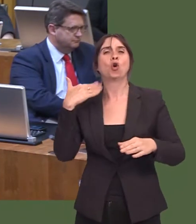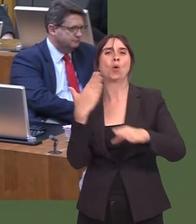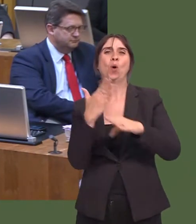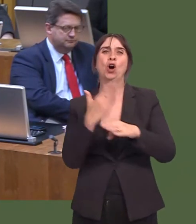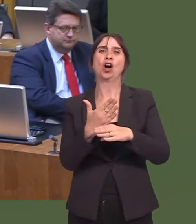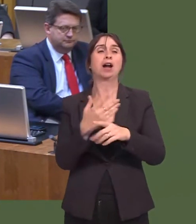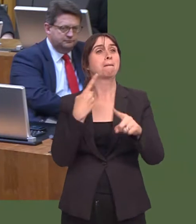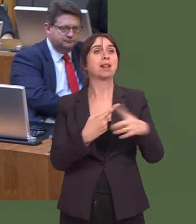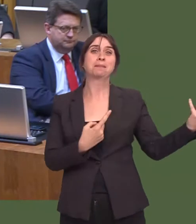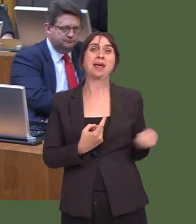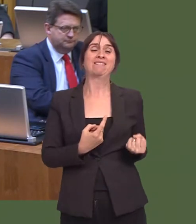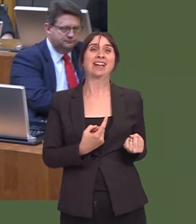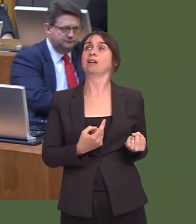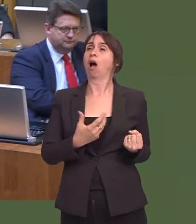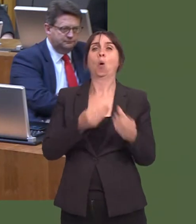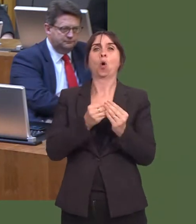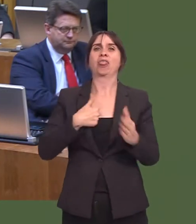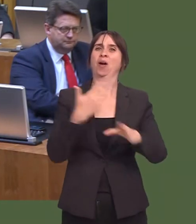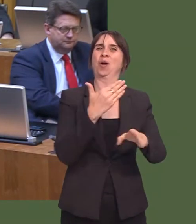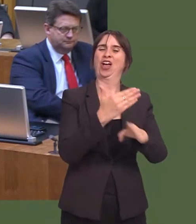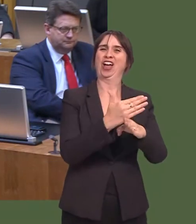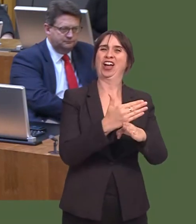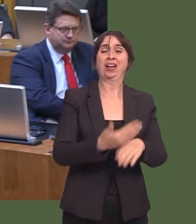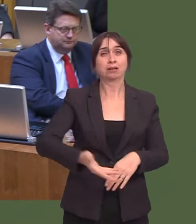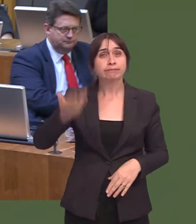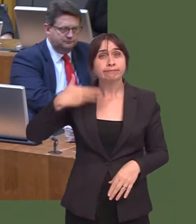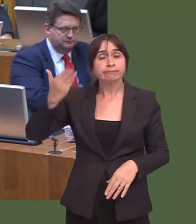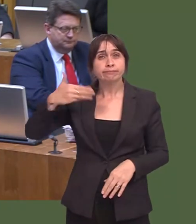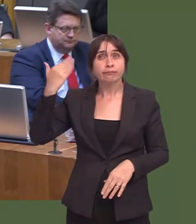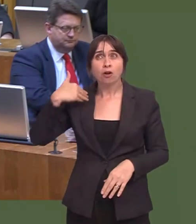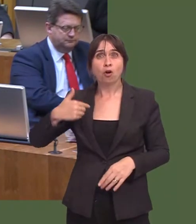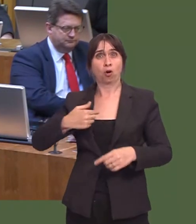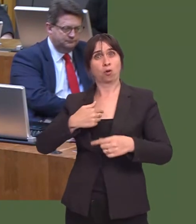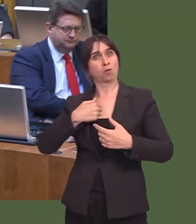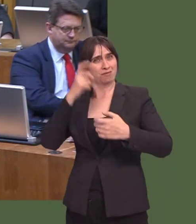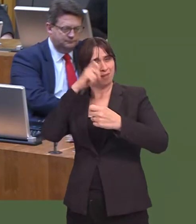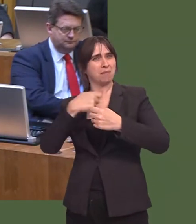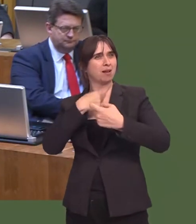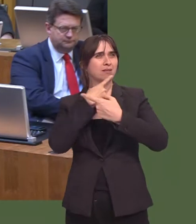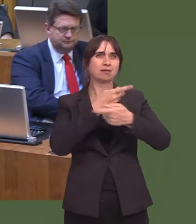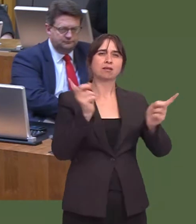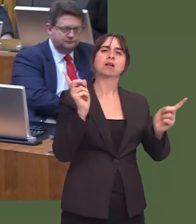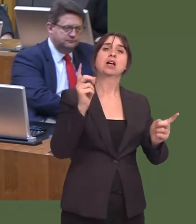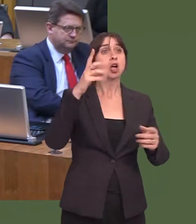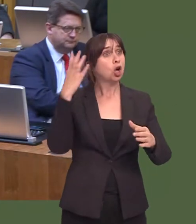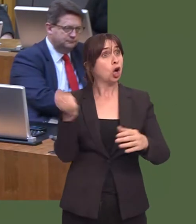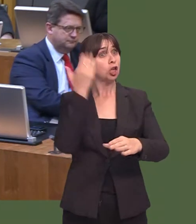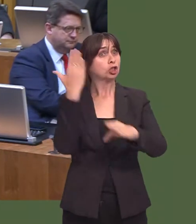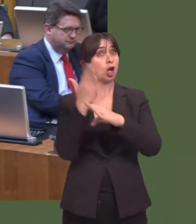We used to sayóand the Secretary of State got himself into trouble on thisóto people, ëIf you get a job, your income will increaseí.